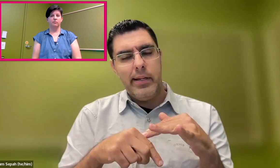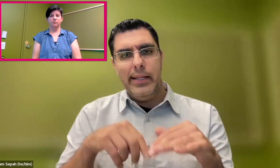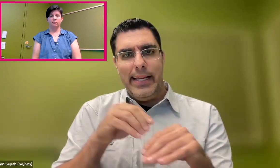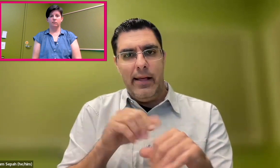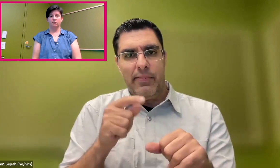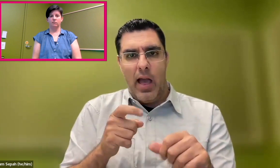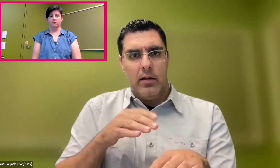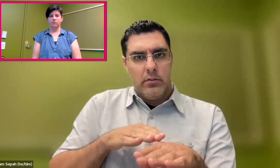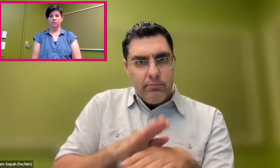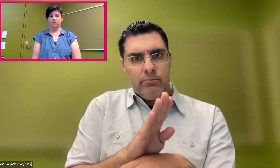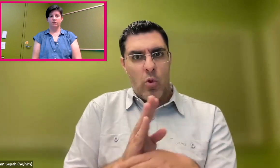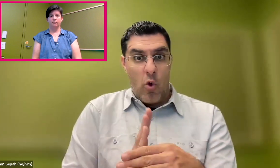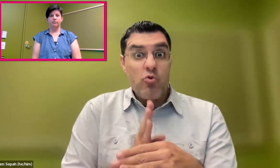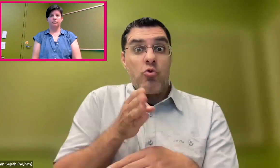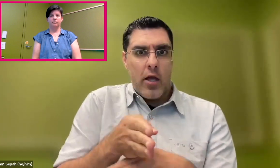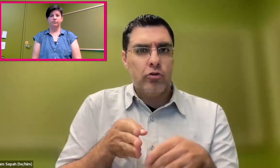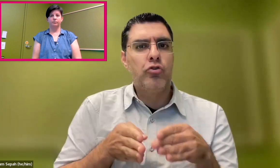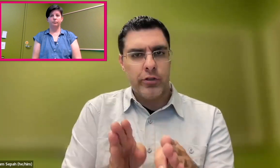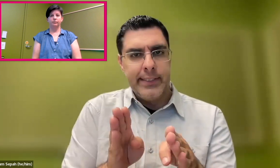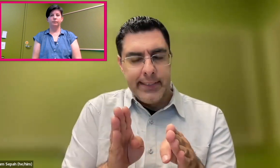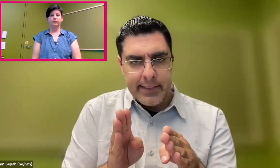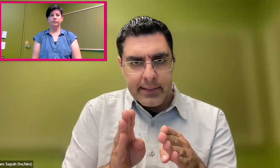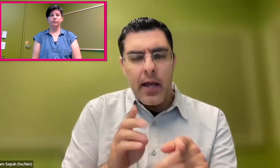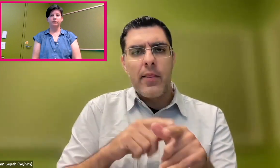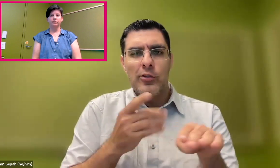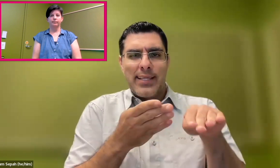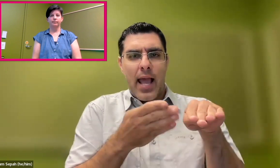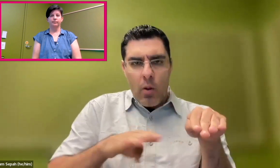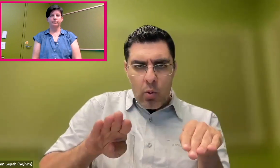they didn't want people with wheelchairs to be stuck when they were trying to cross the street,